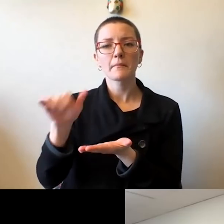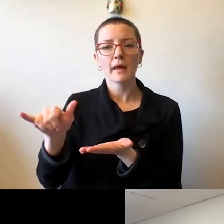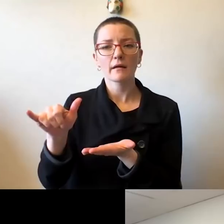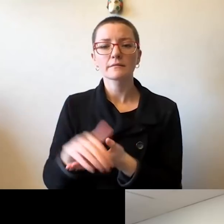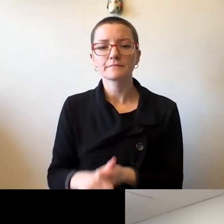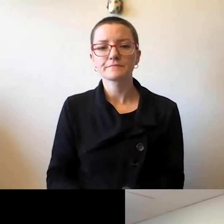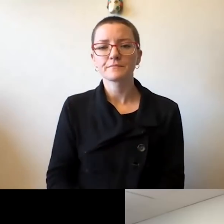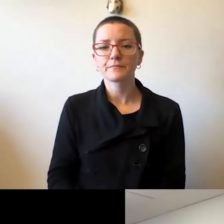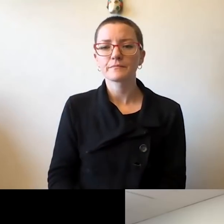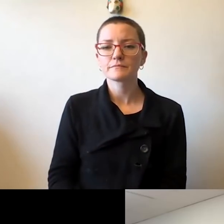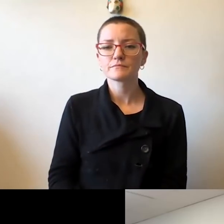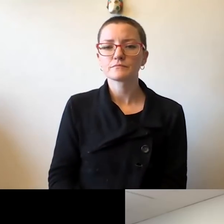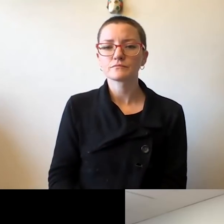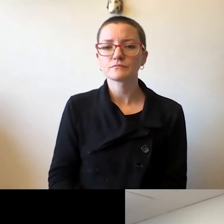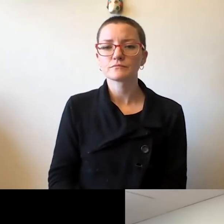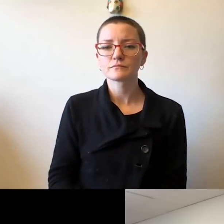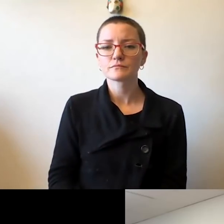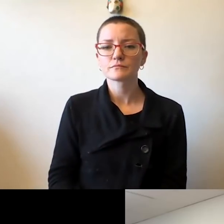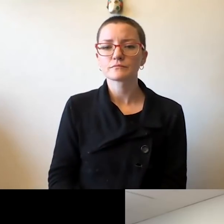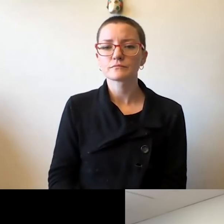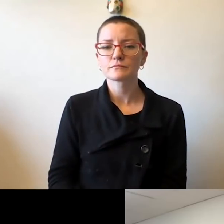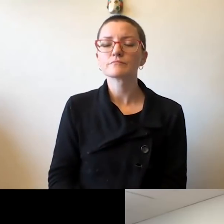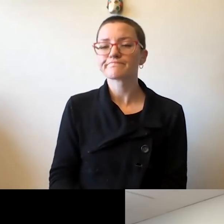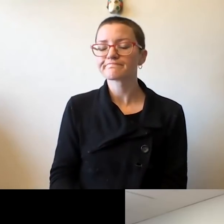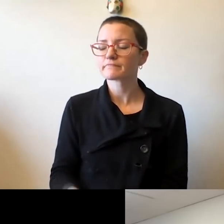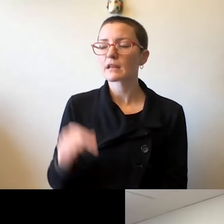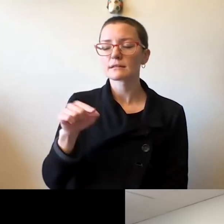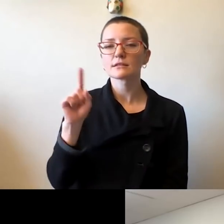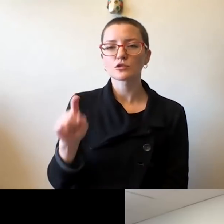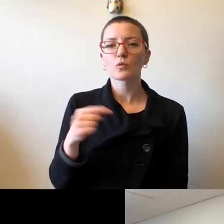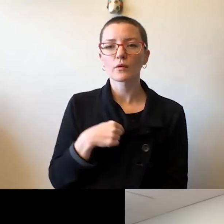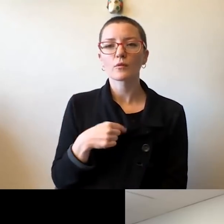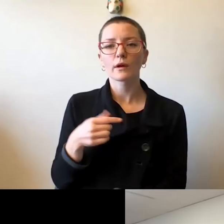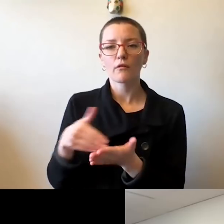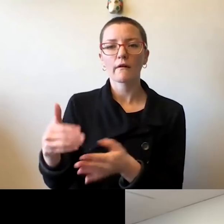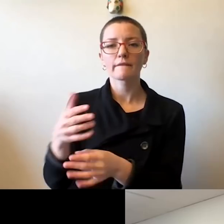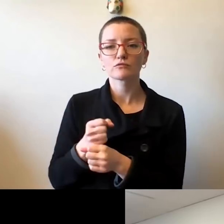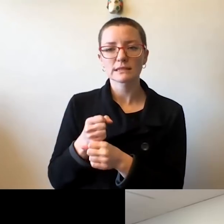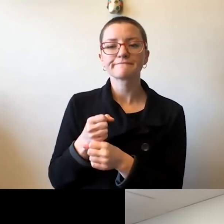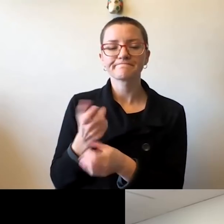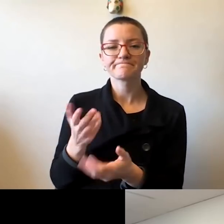that we have received quite often. And let me start by saying, we have thorough